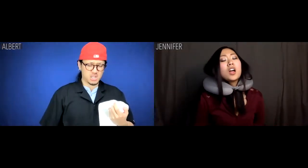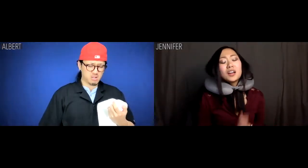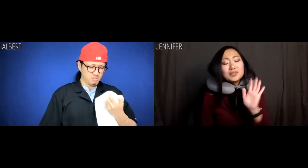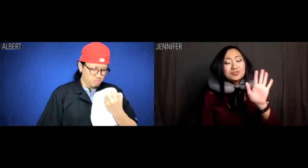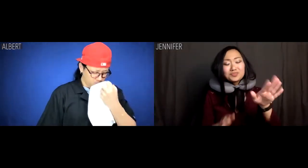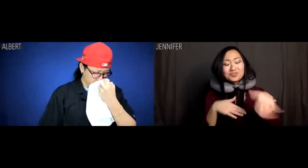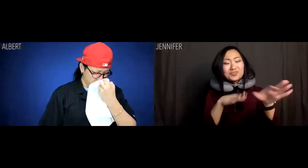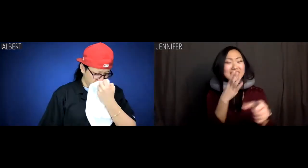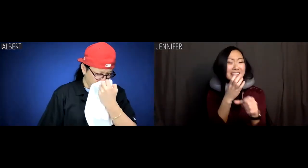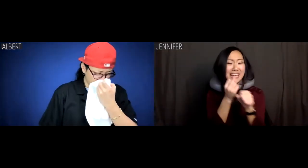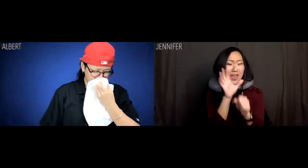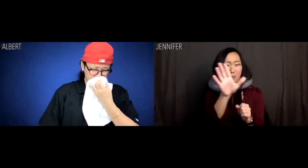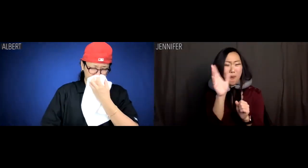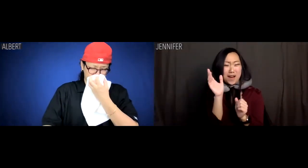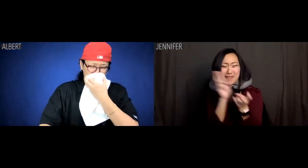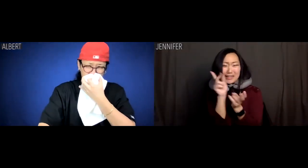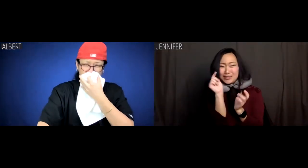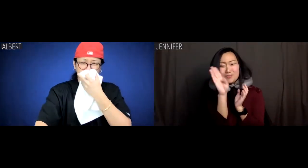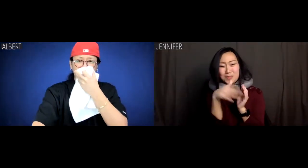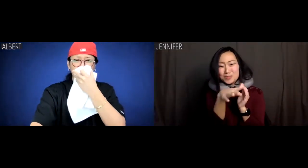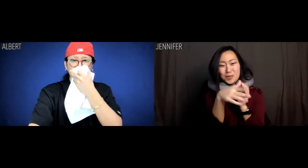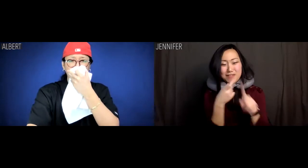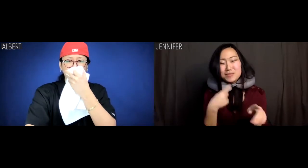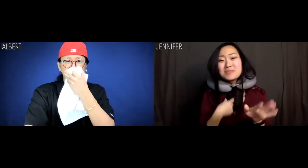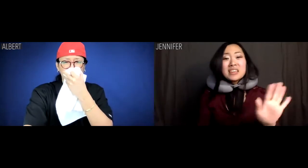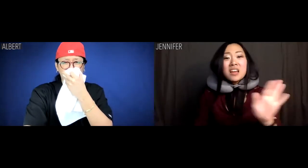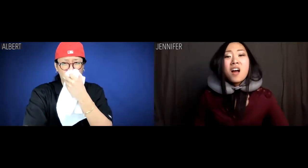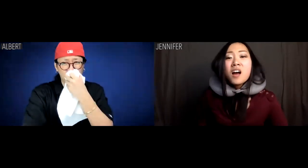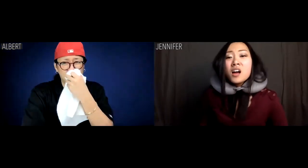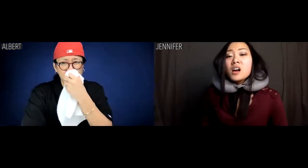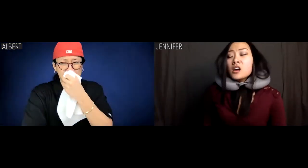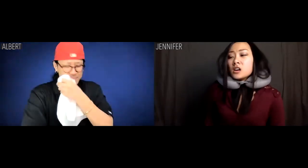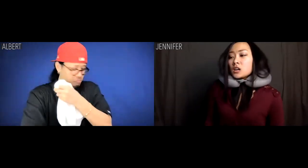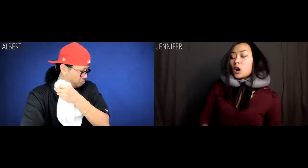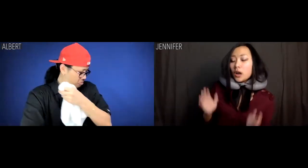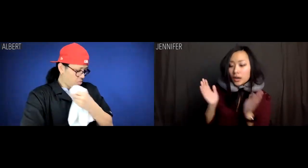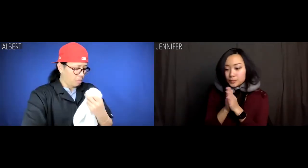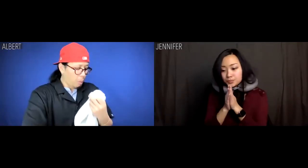Jennifer: Get your fucking tuberculosis away from me.